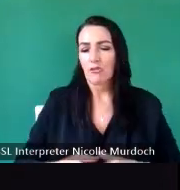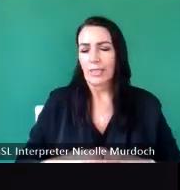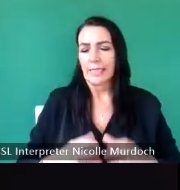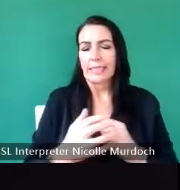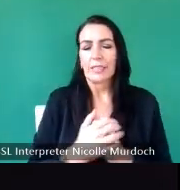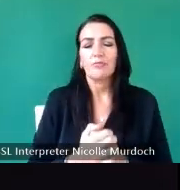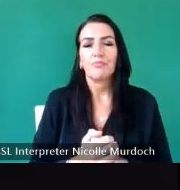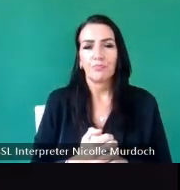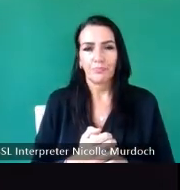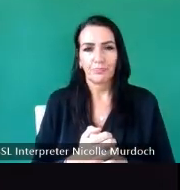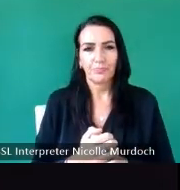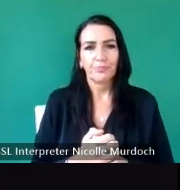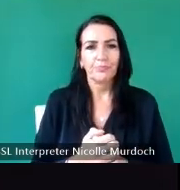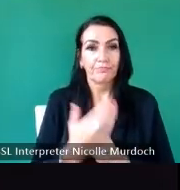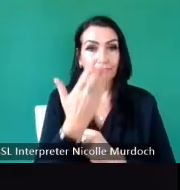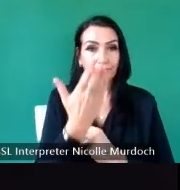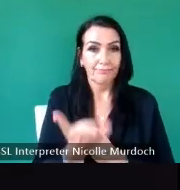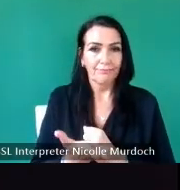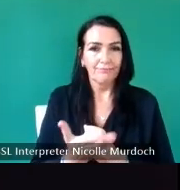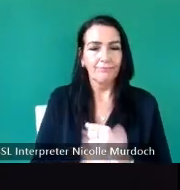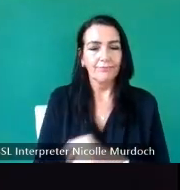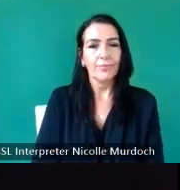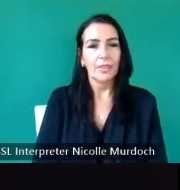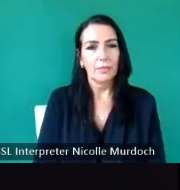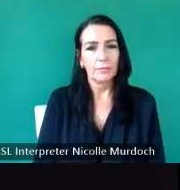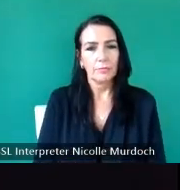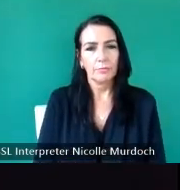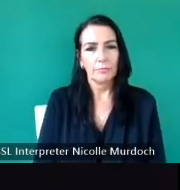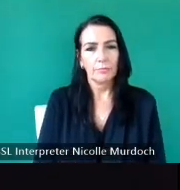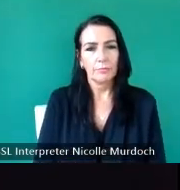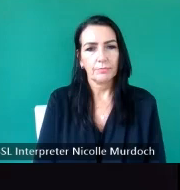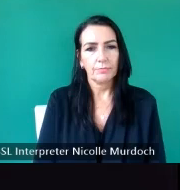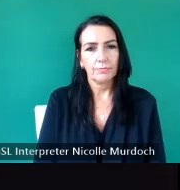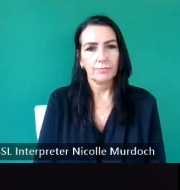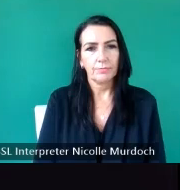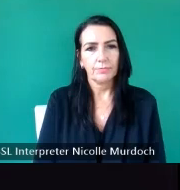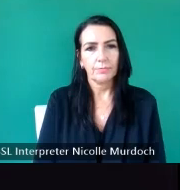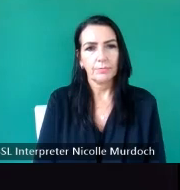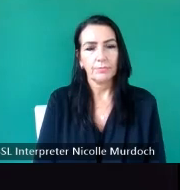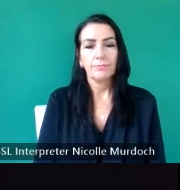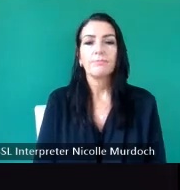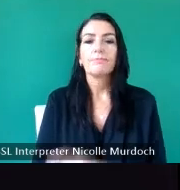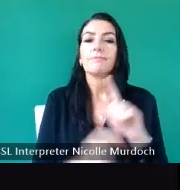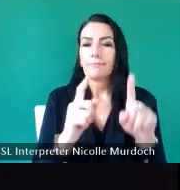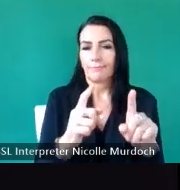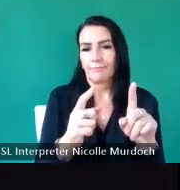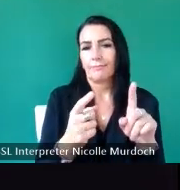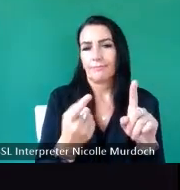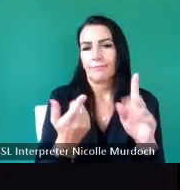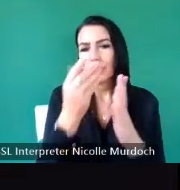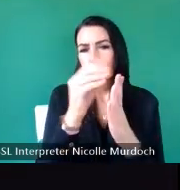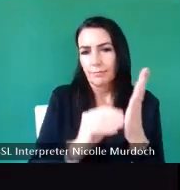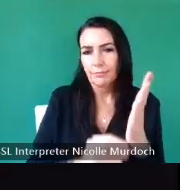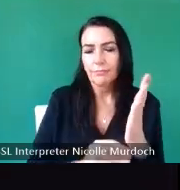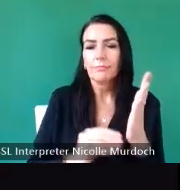please uh we have archival material so example proclamation of bands and shown here a register